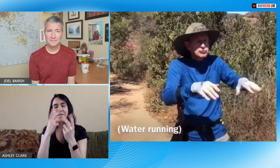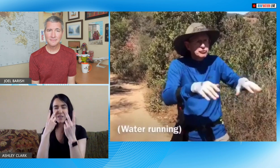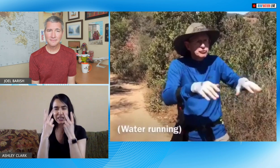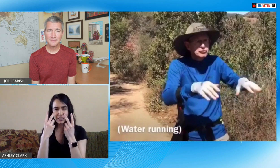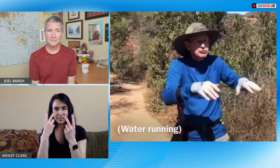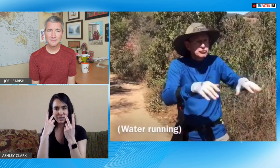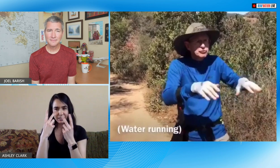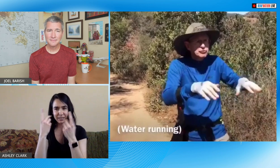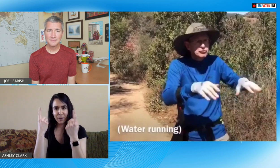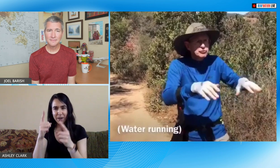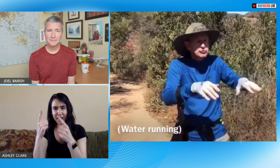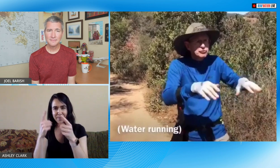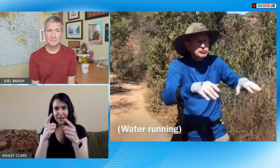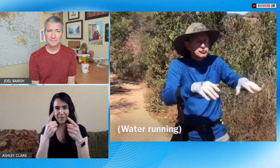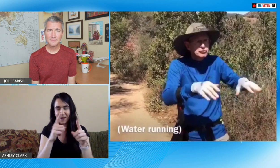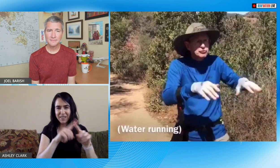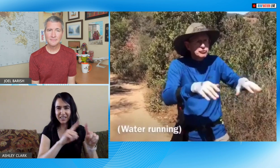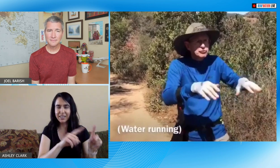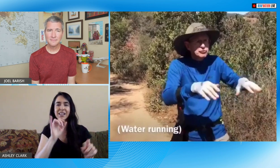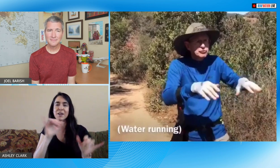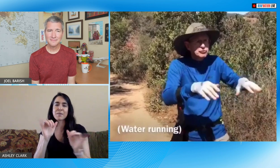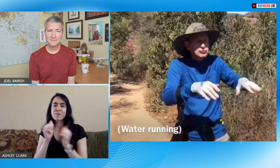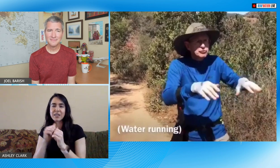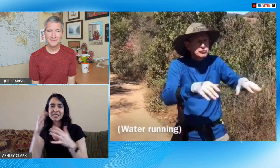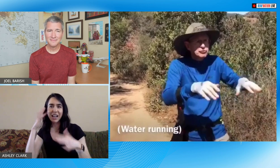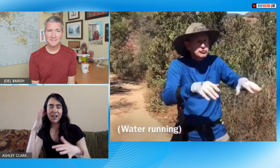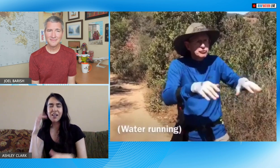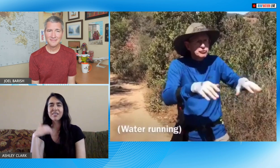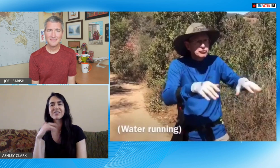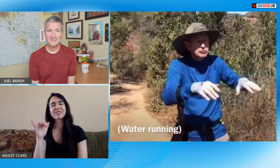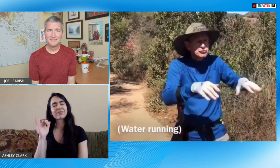nuances of sound helped me really understand it because he was showing it